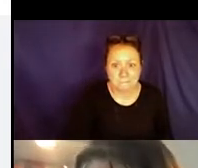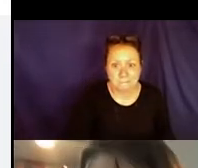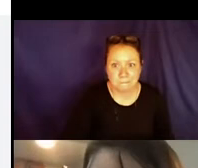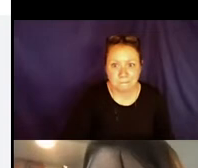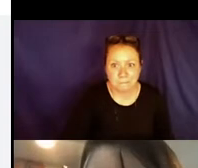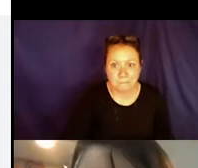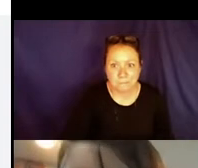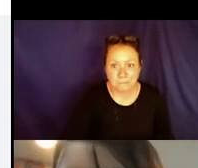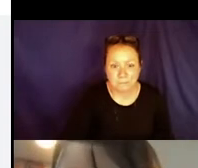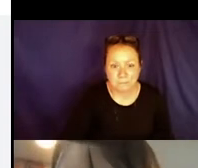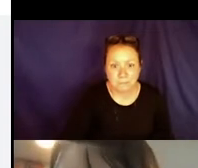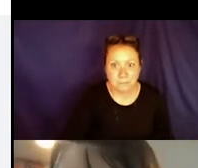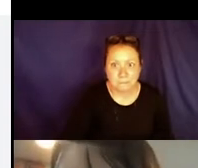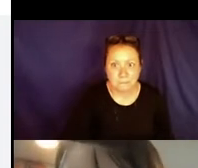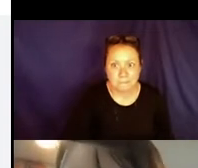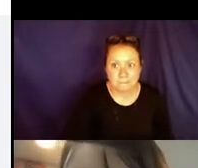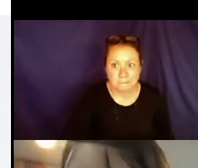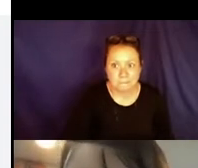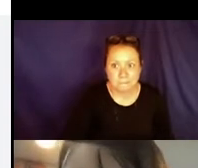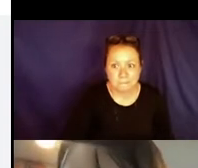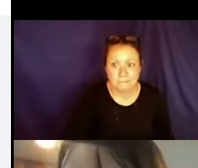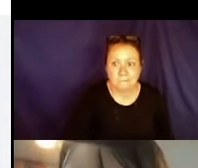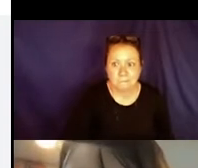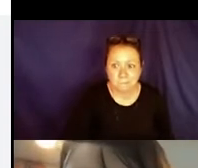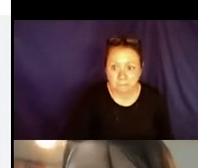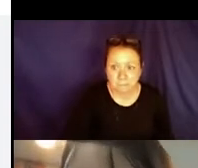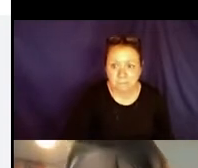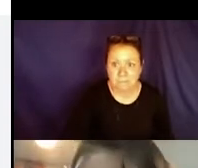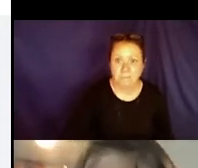it off. Sefakor: